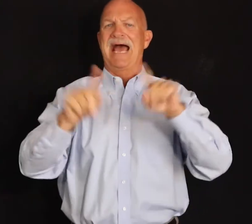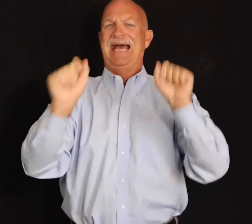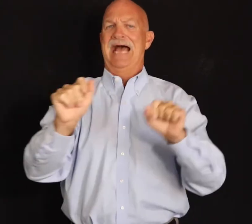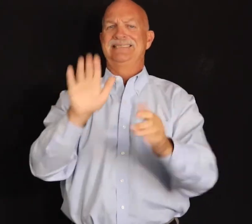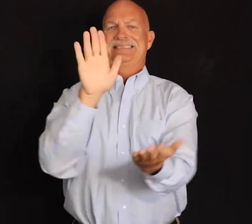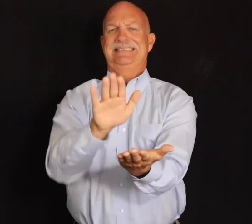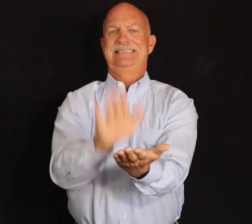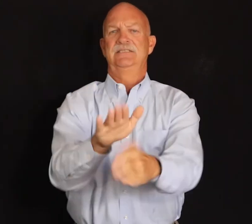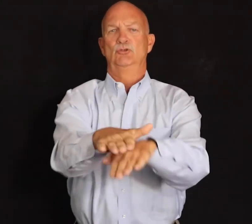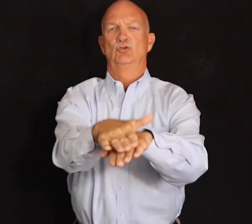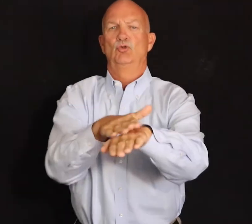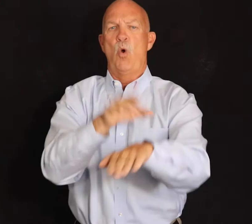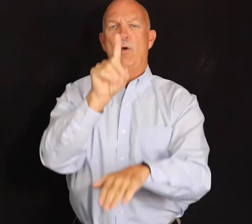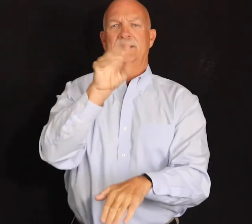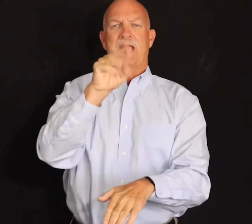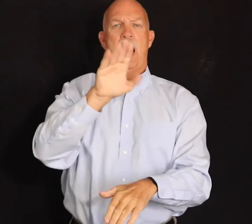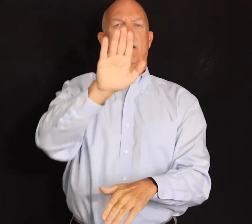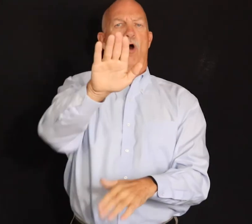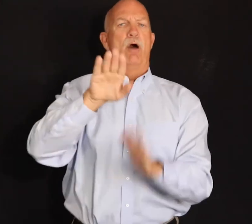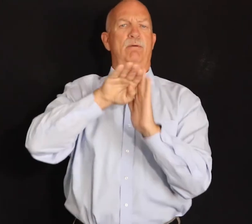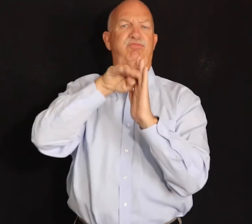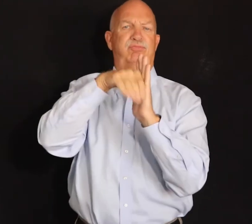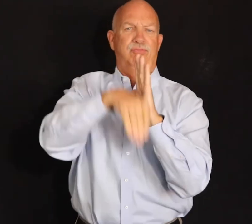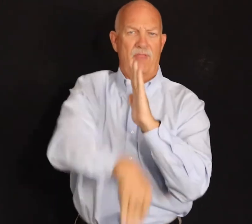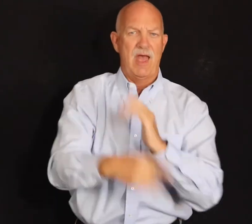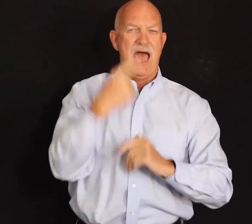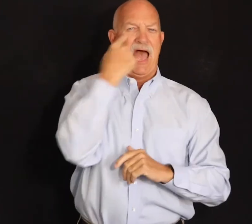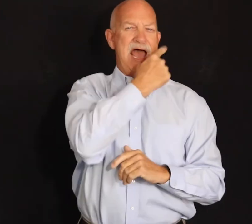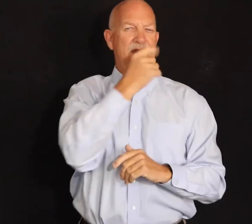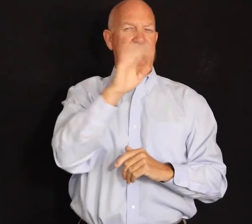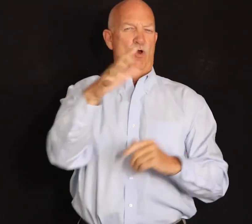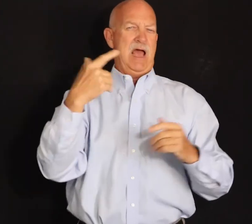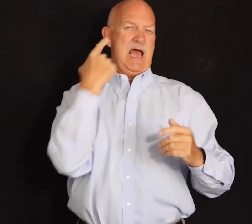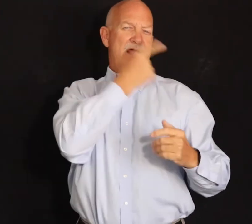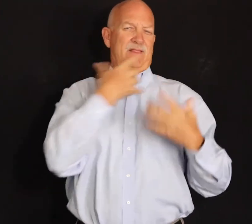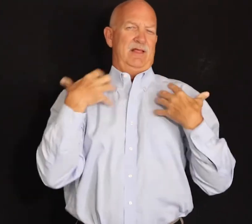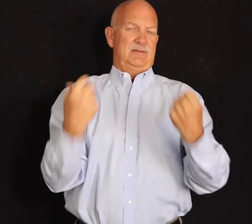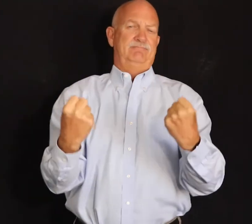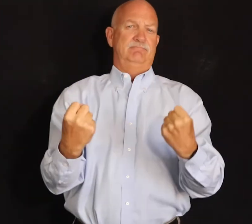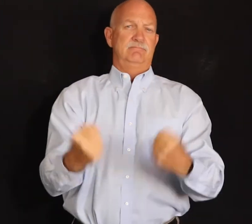treatments can help slow down the decline of your eyes’ health.